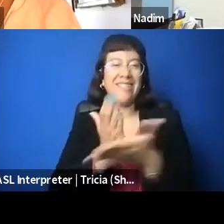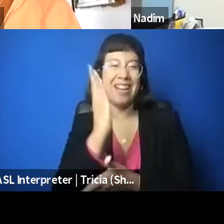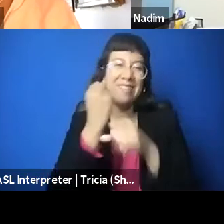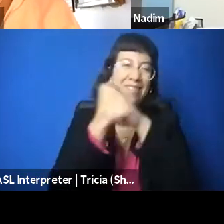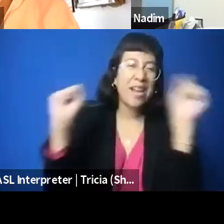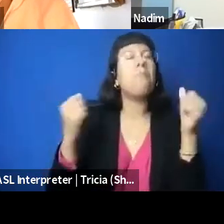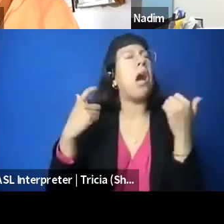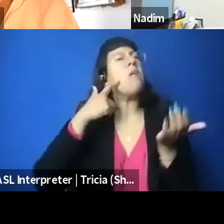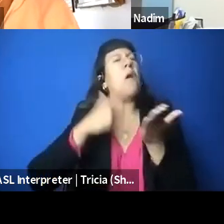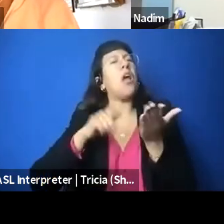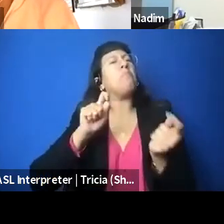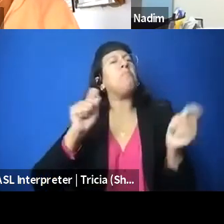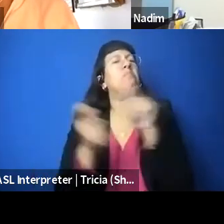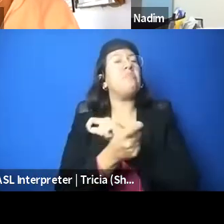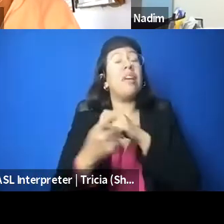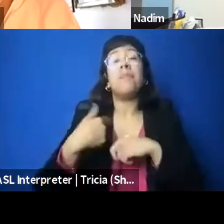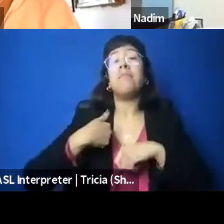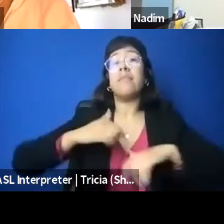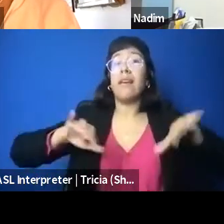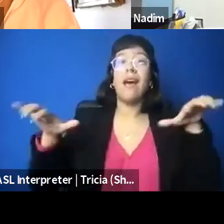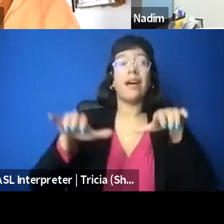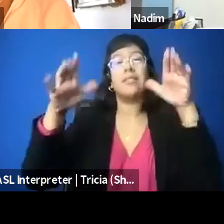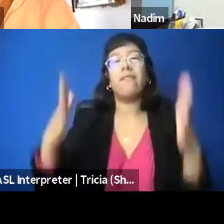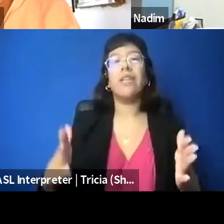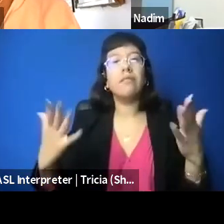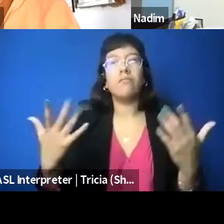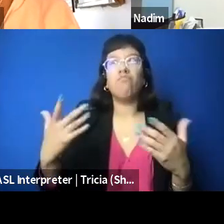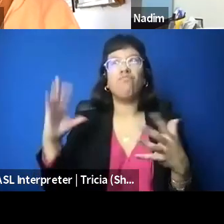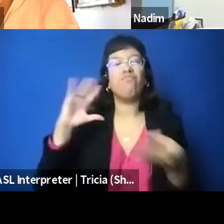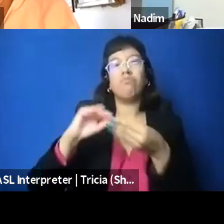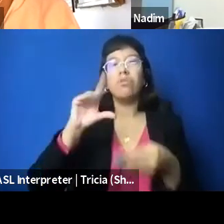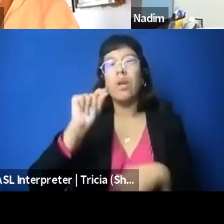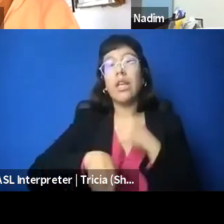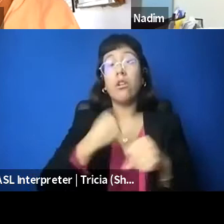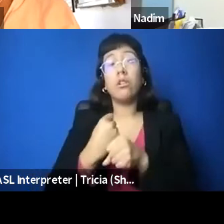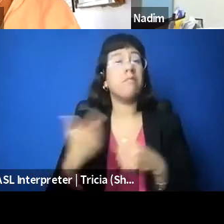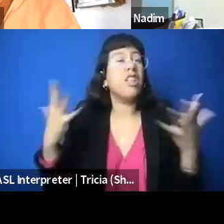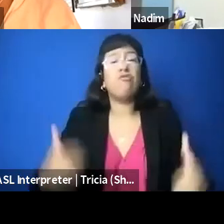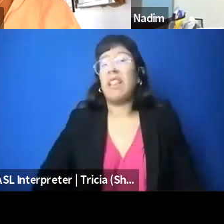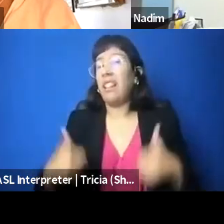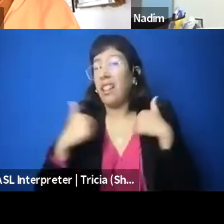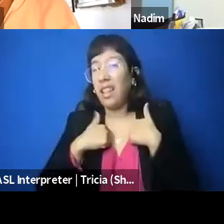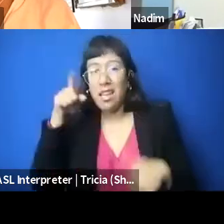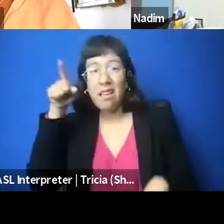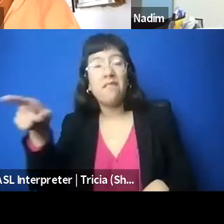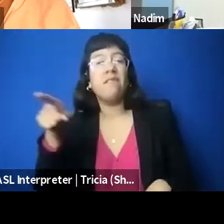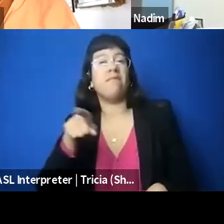I've been an activist on this issue for almost 20 years now. I lived in Palestine during the second Intifada in 2002/2003